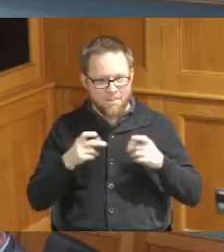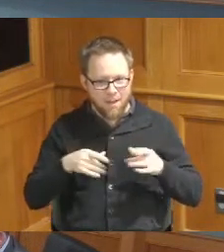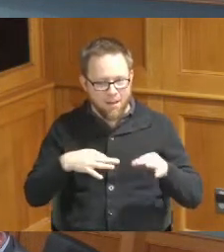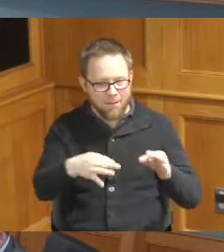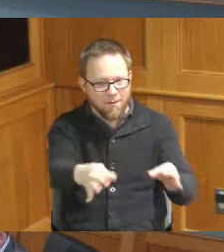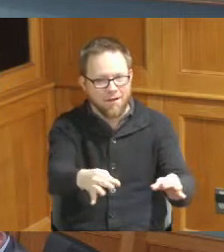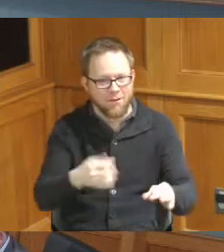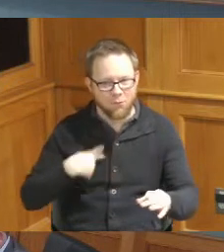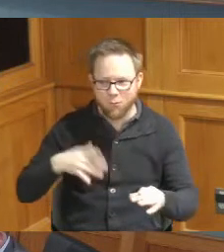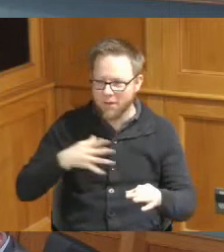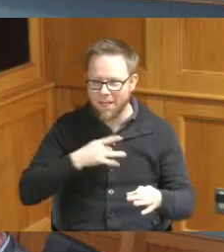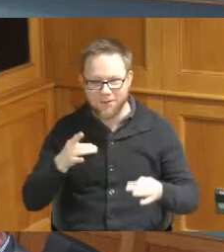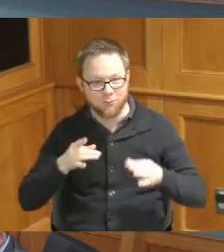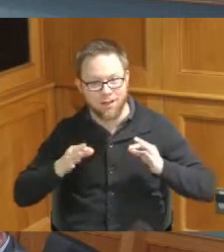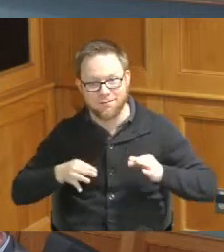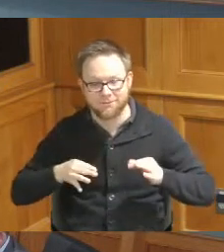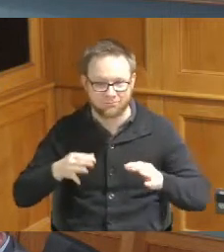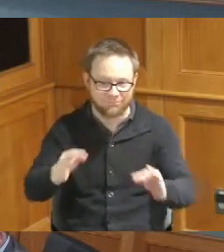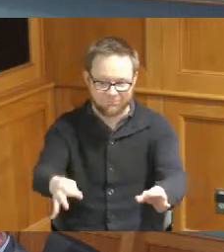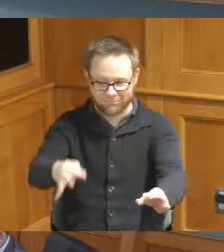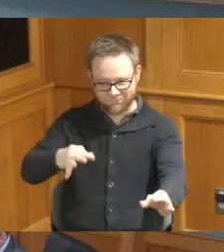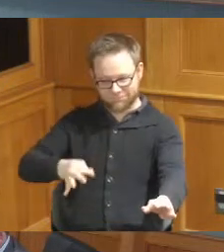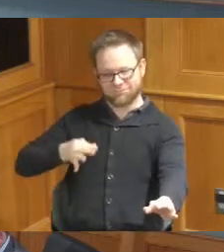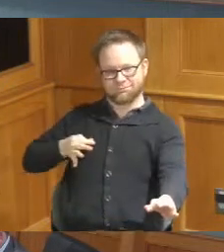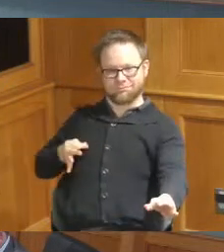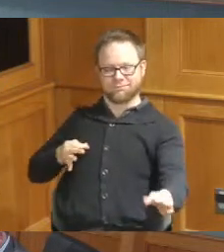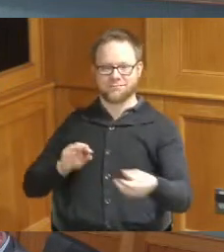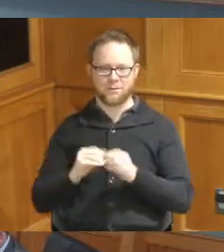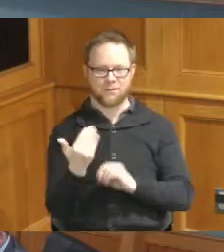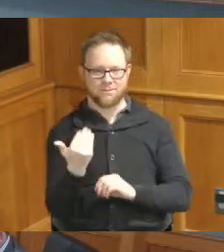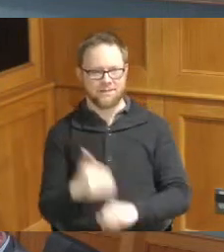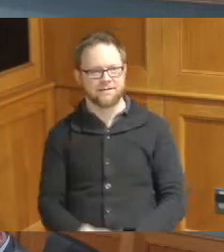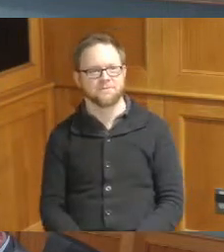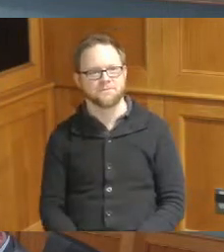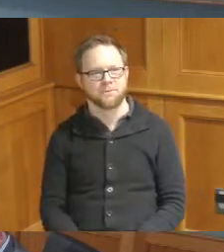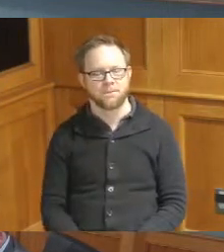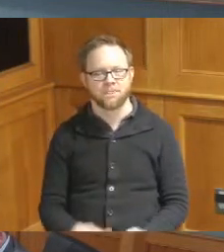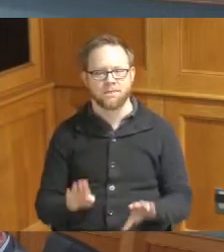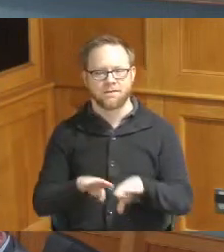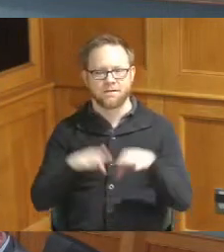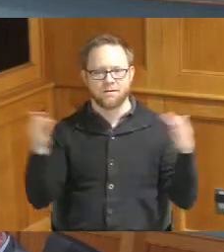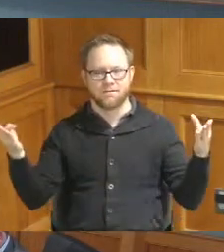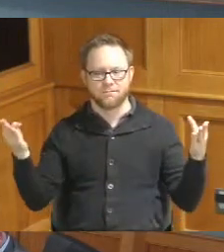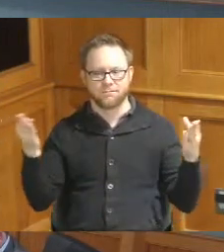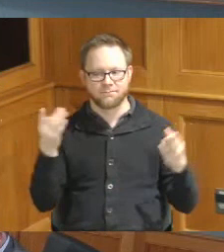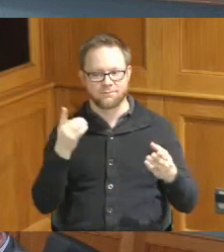like to advance the work on item number 15. okay open it up any any comments questions